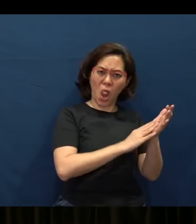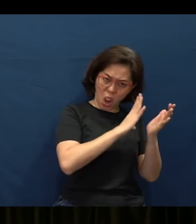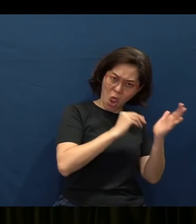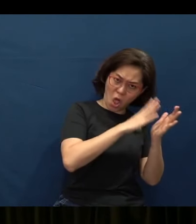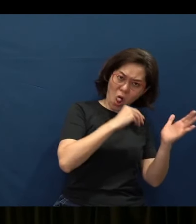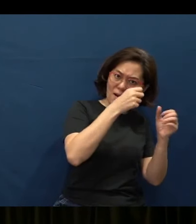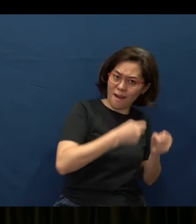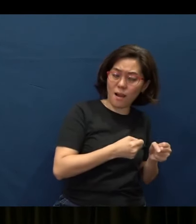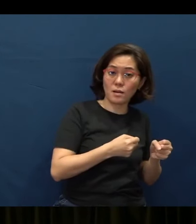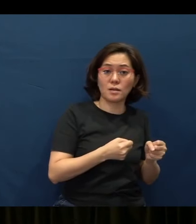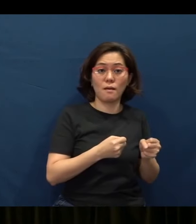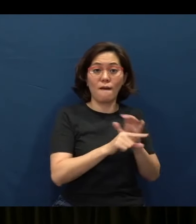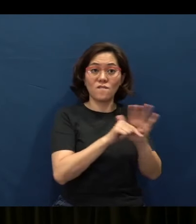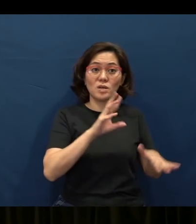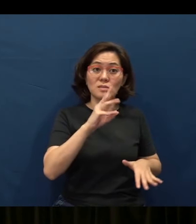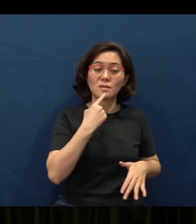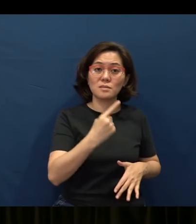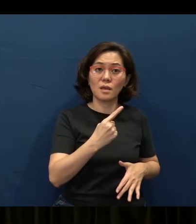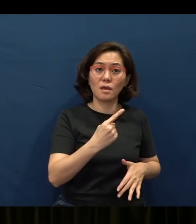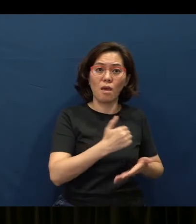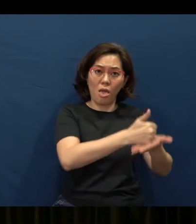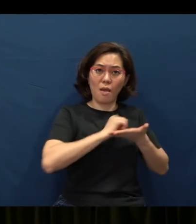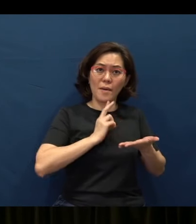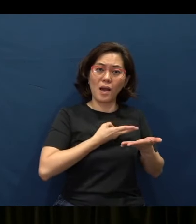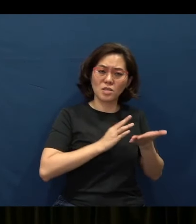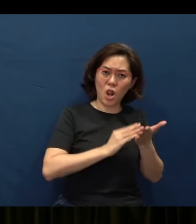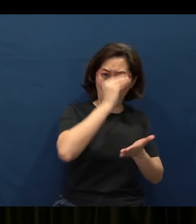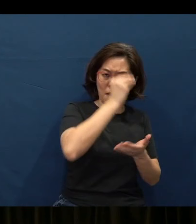so much so that verse 6 says that it can continue to help us learn more and